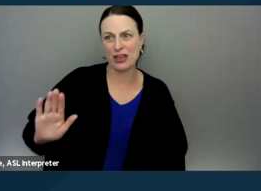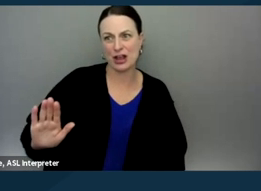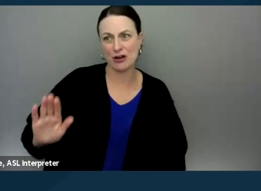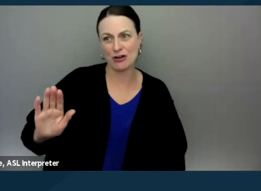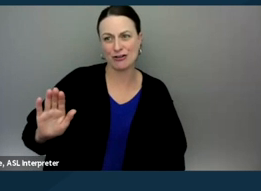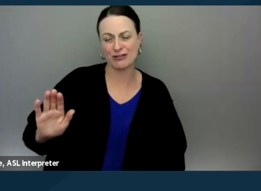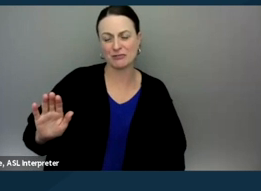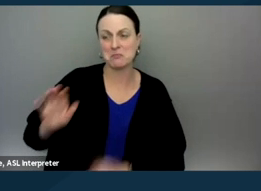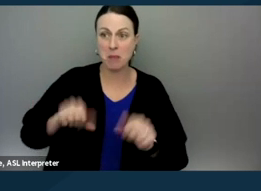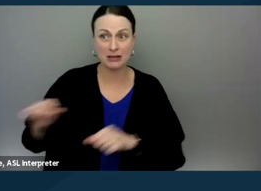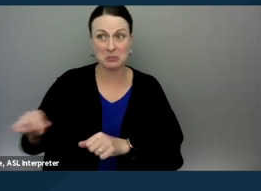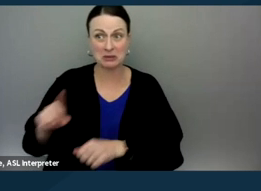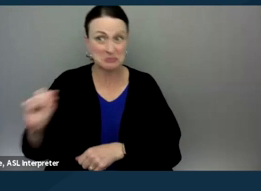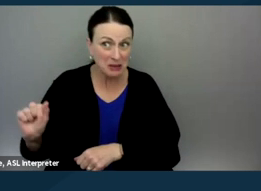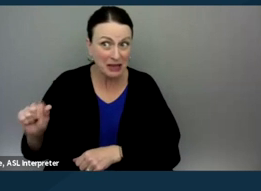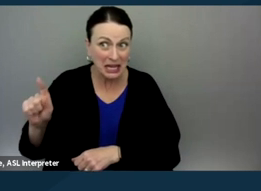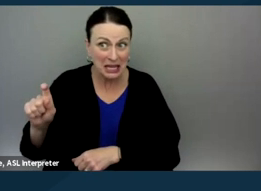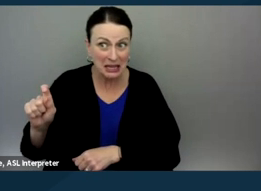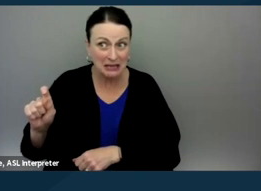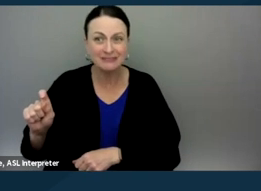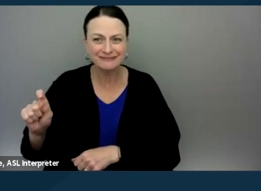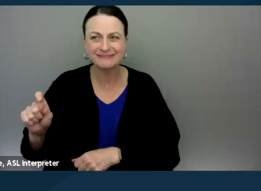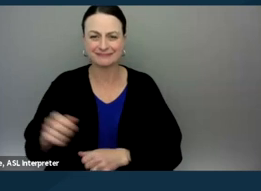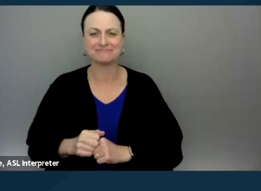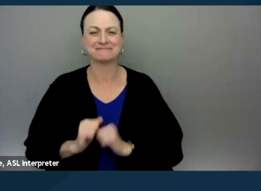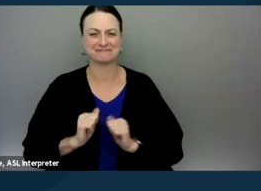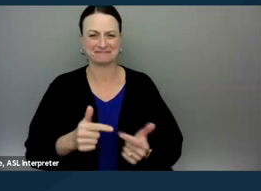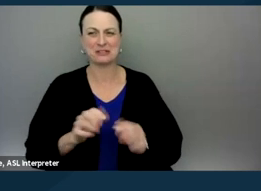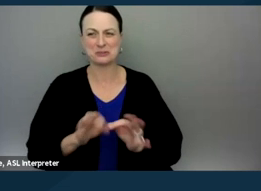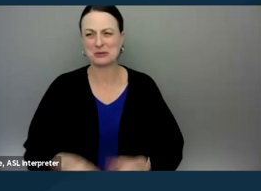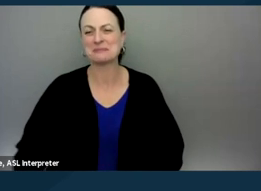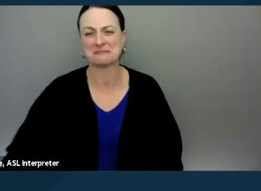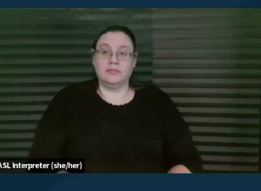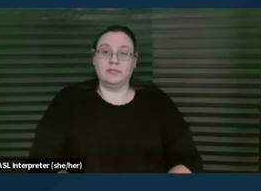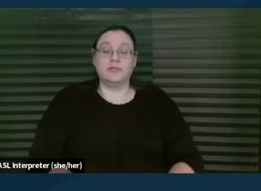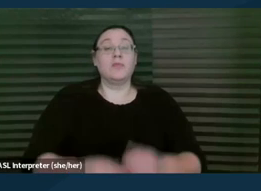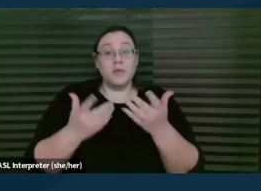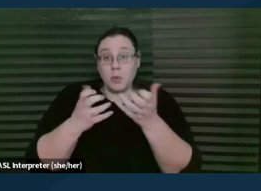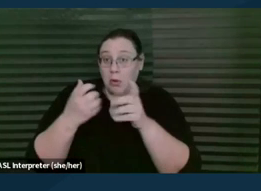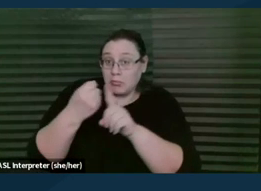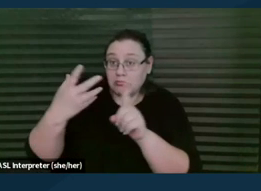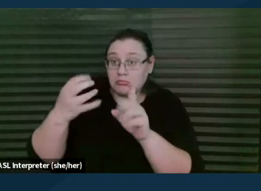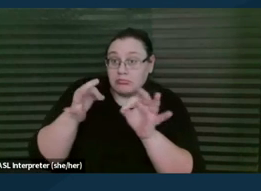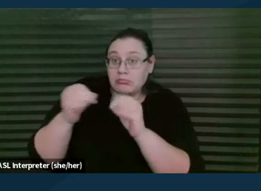you know, possible disability or what's going on with them in terms of their mental health. Do you wanna talk more about that connection? Because that seems like a point